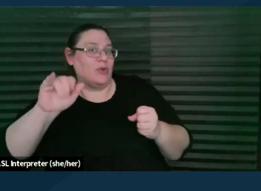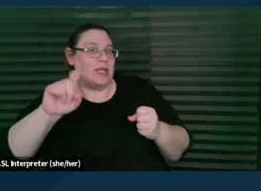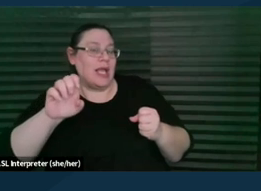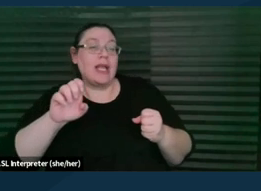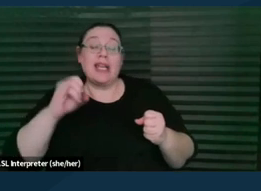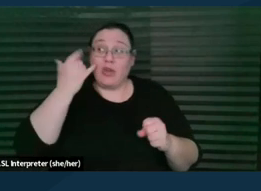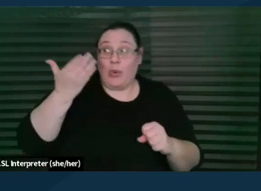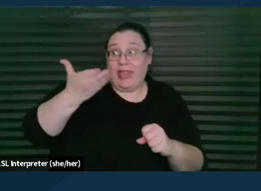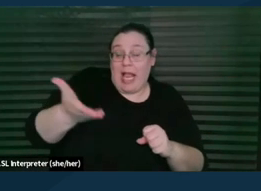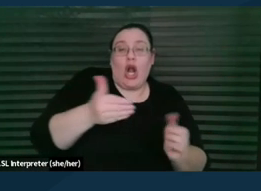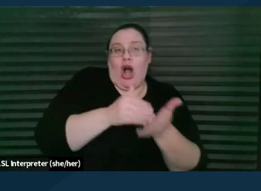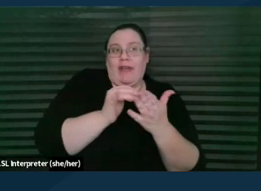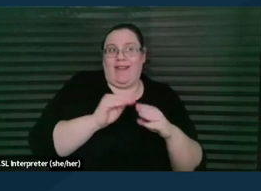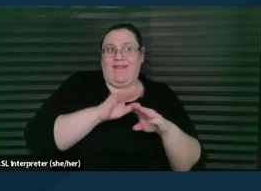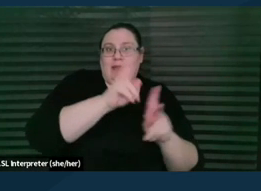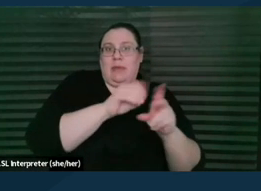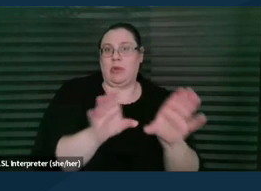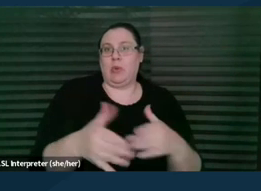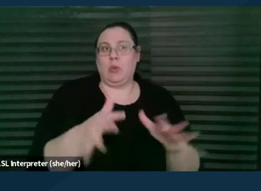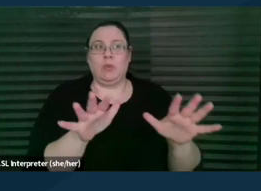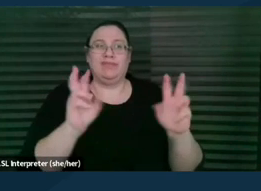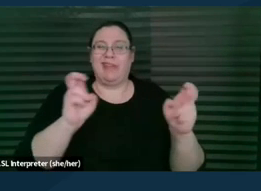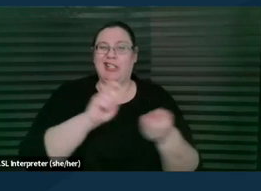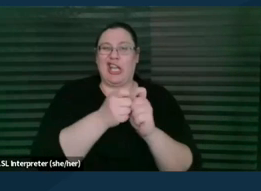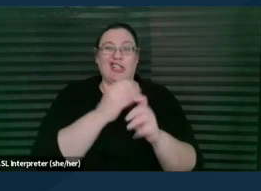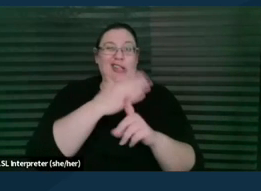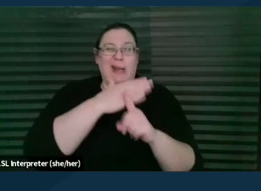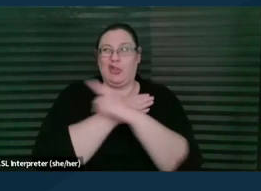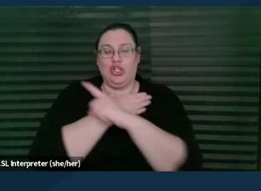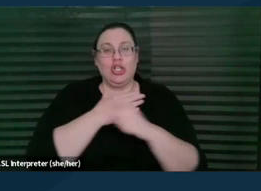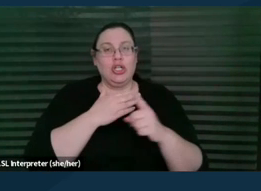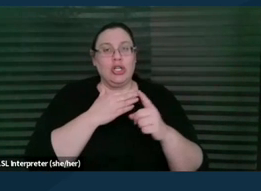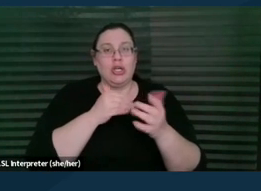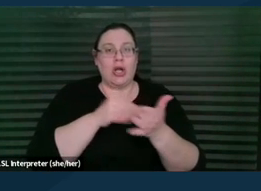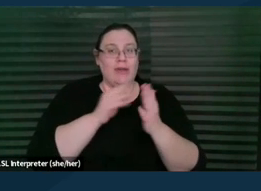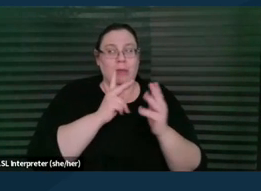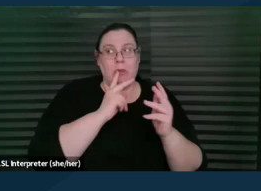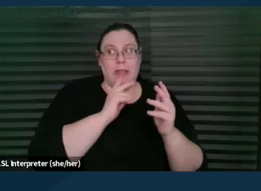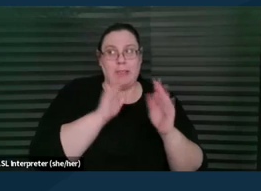Oftentimes, a lot of people will defer to you, will treat the parent with more respect,